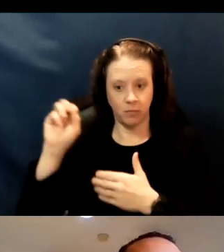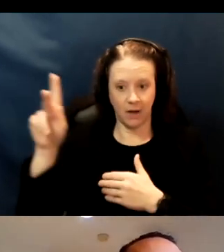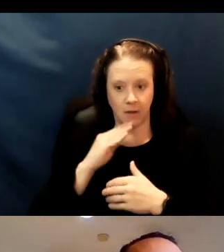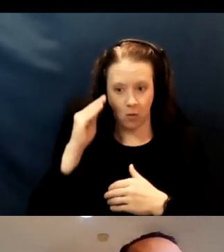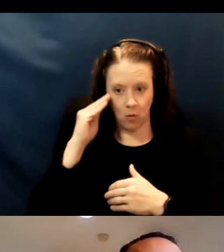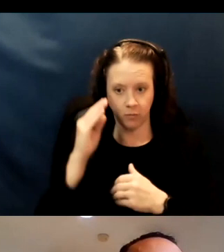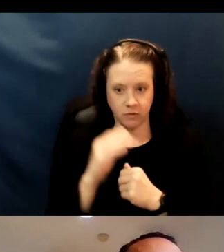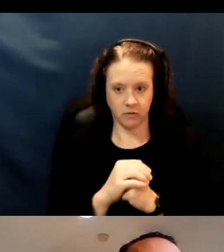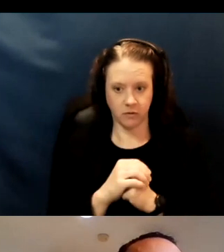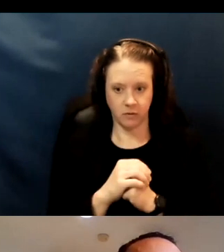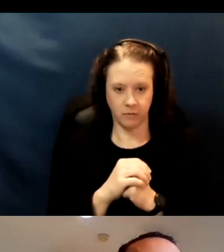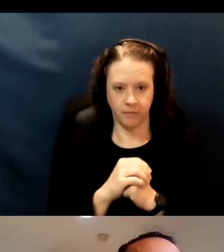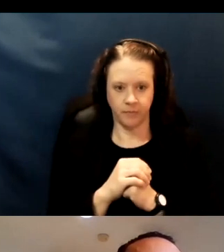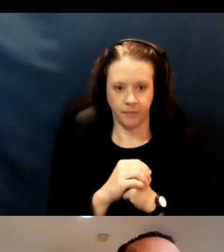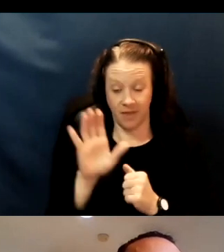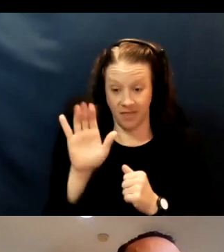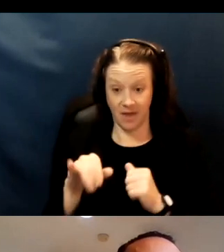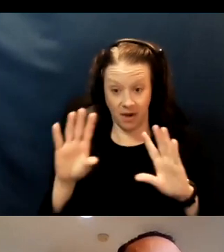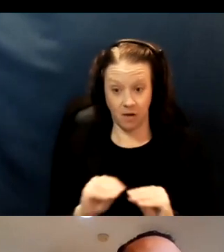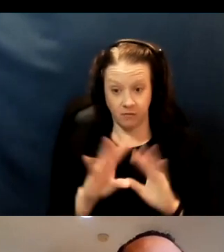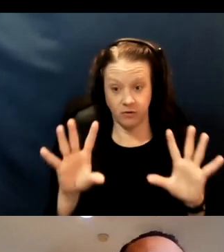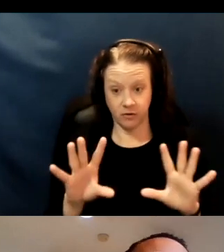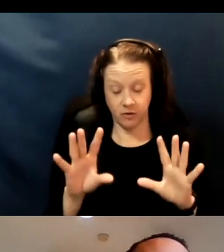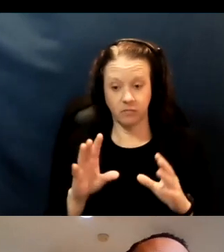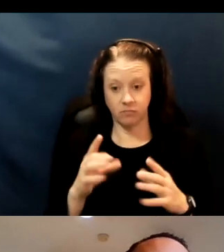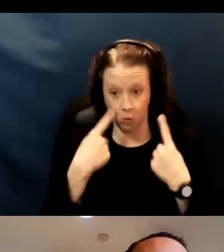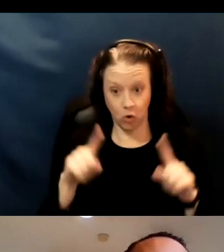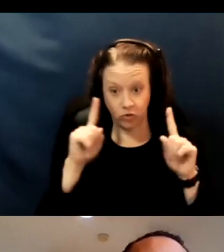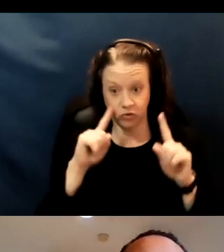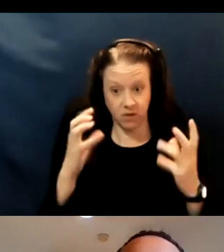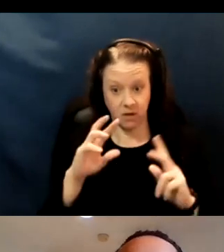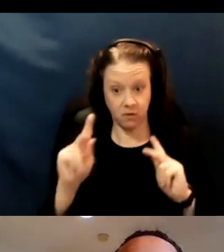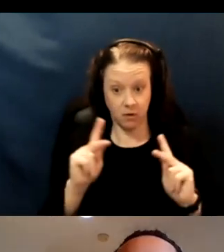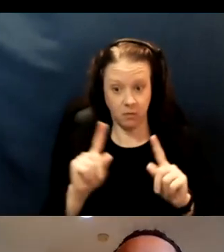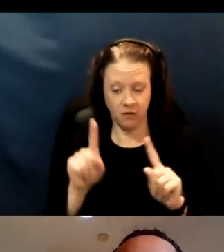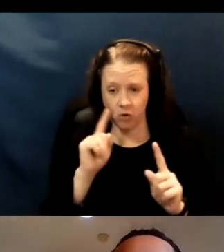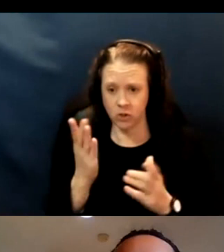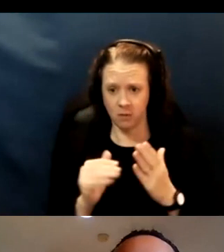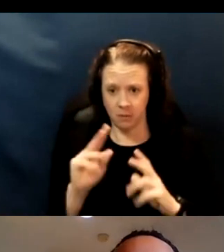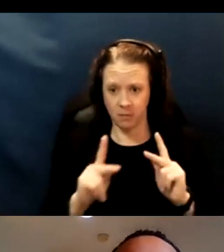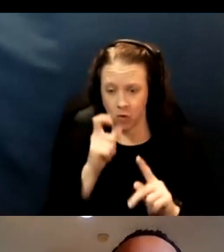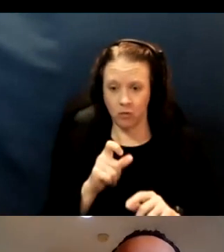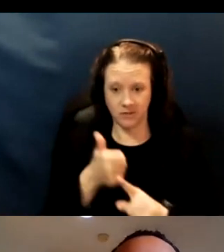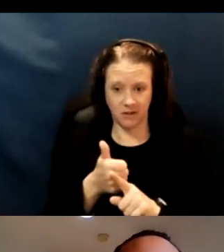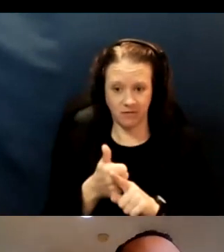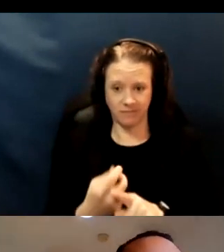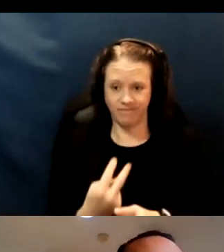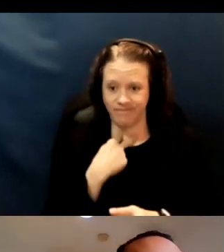This obviously works for many individuals, but for some who are truly homebound for various reasons,